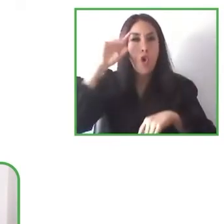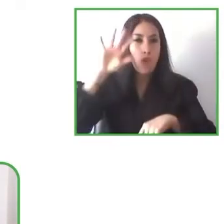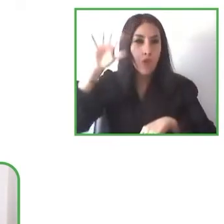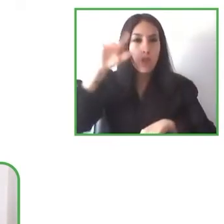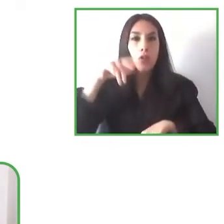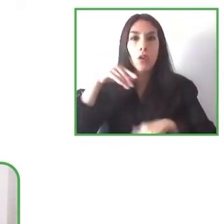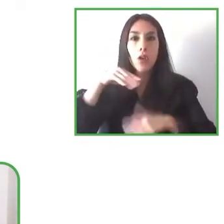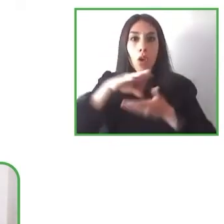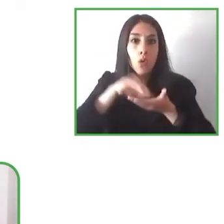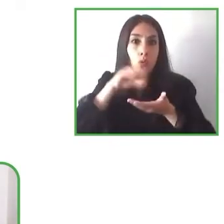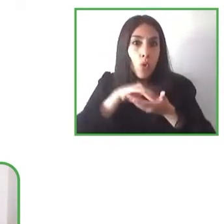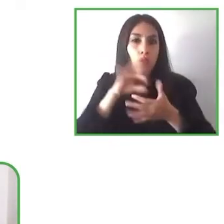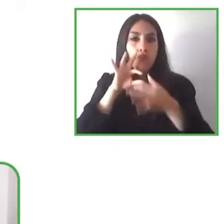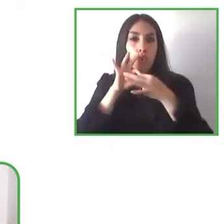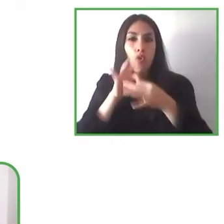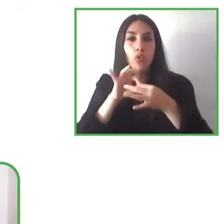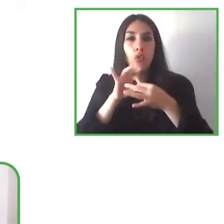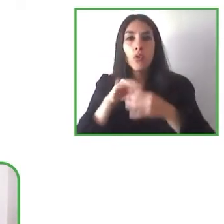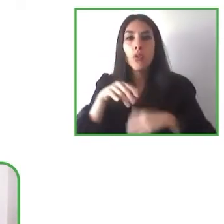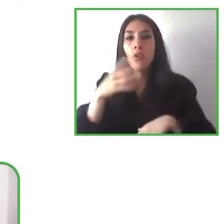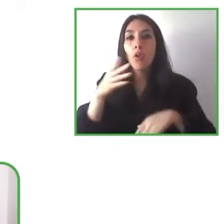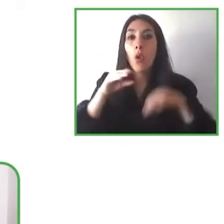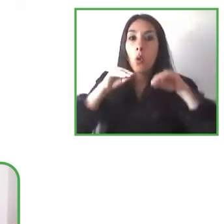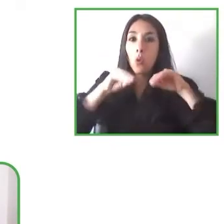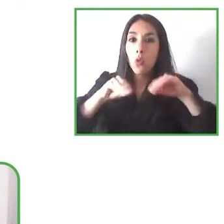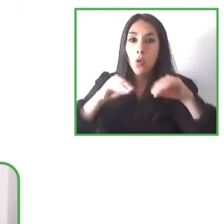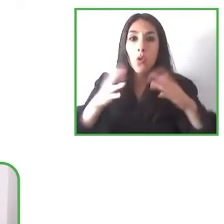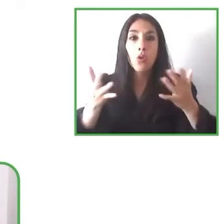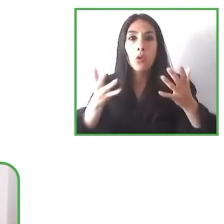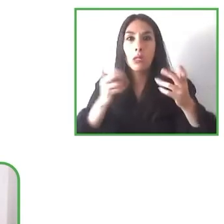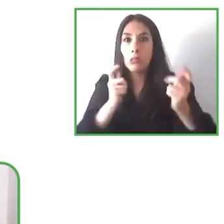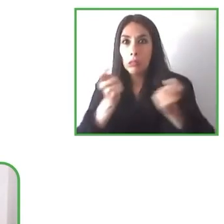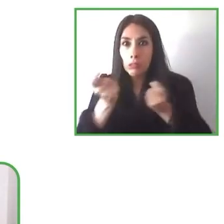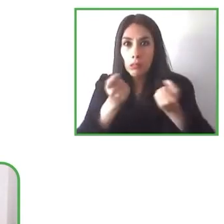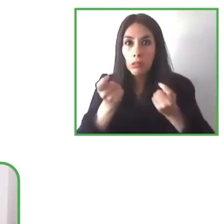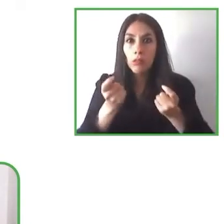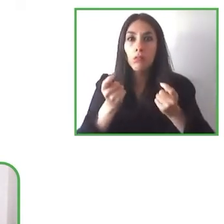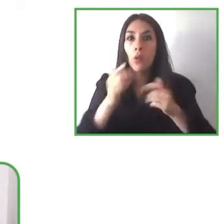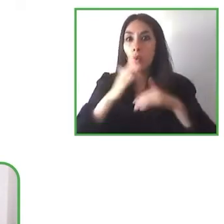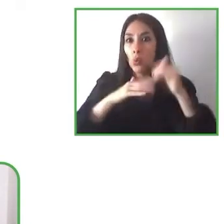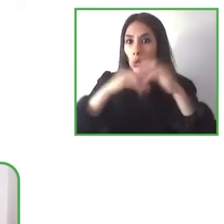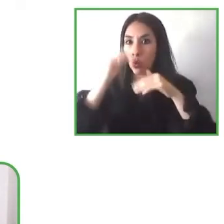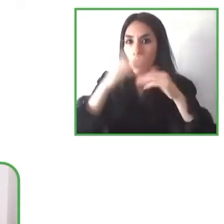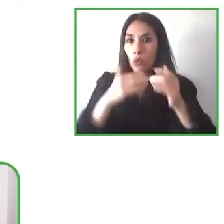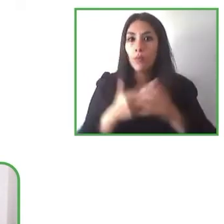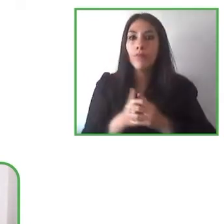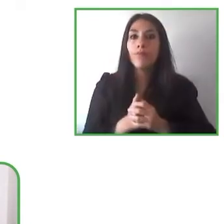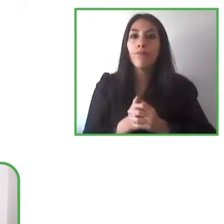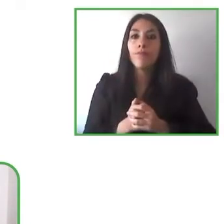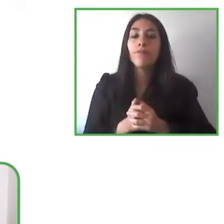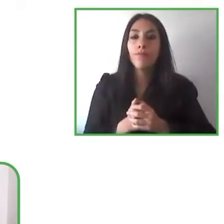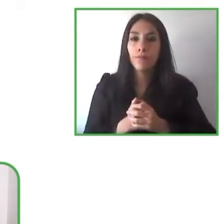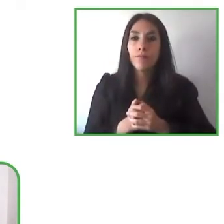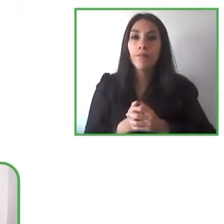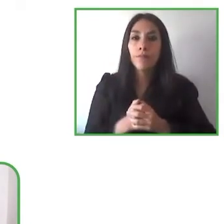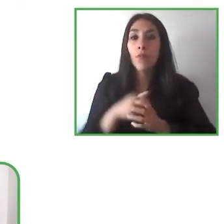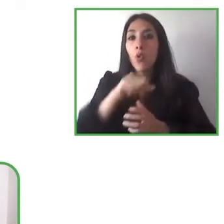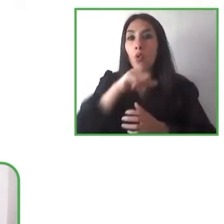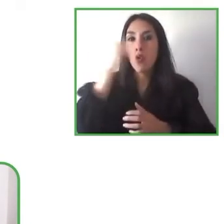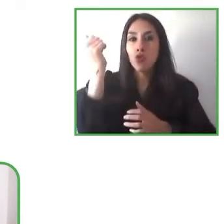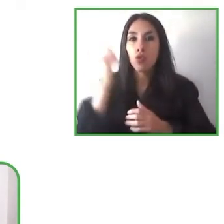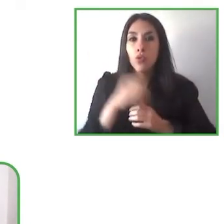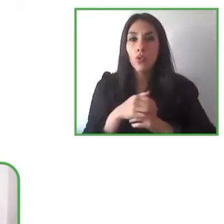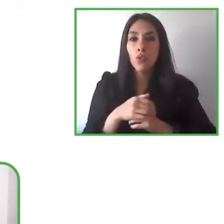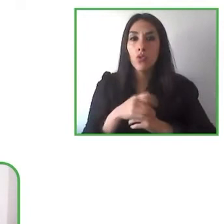knowledge such as financial education but for down syndrome adults? and the